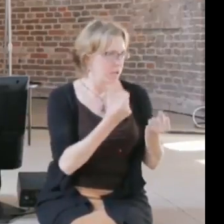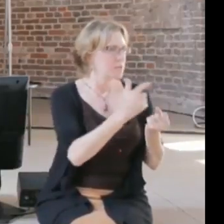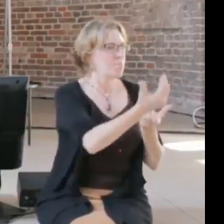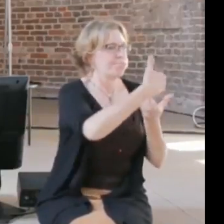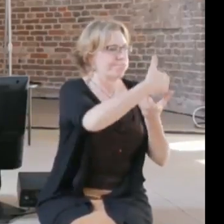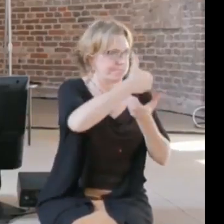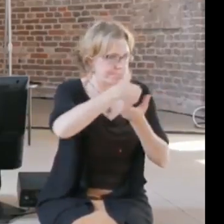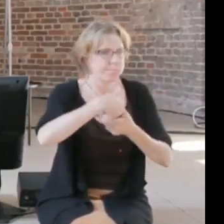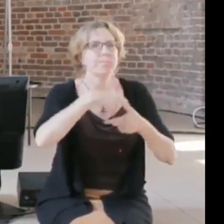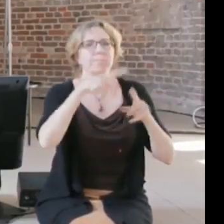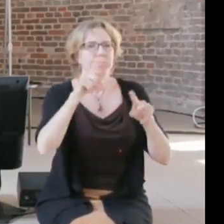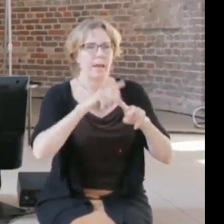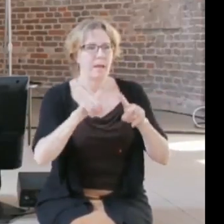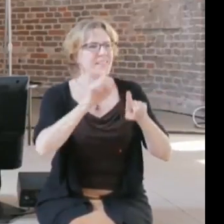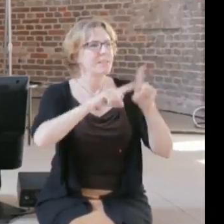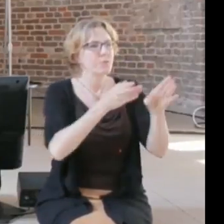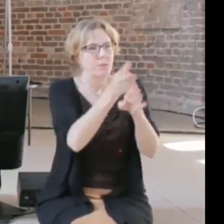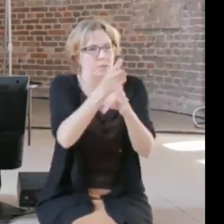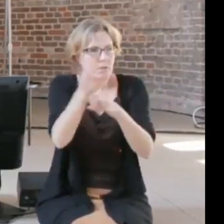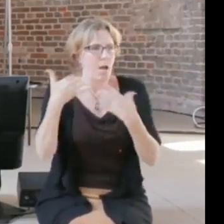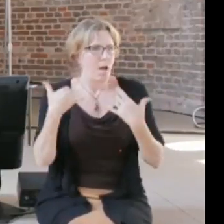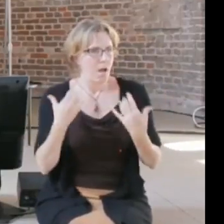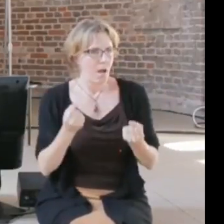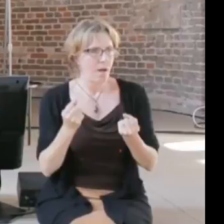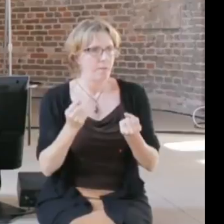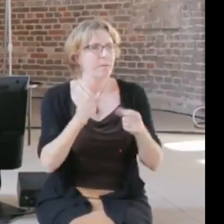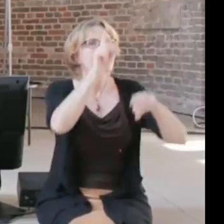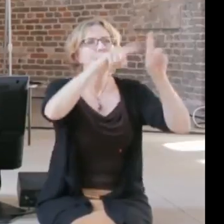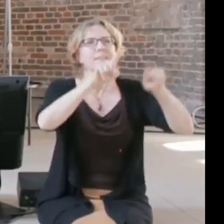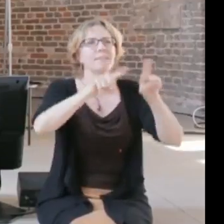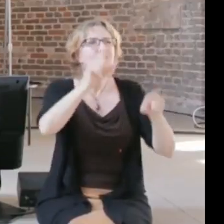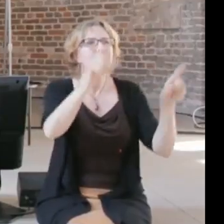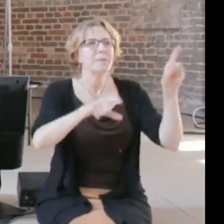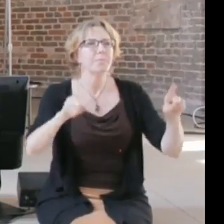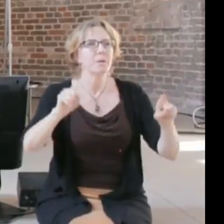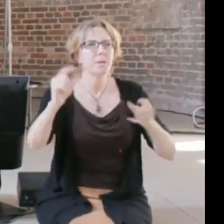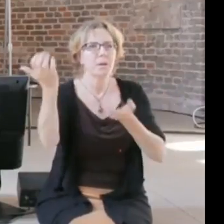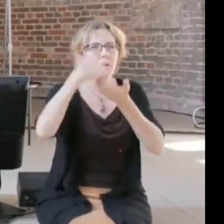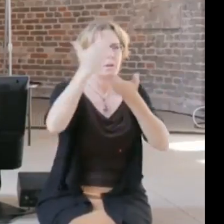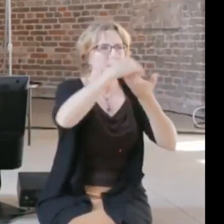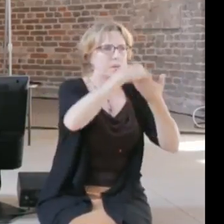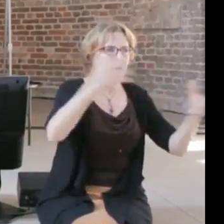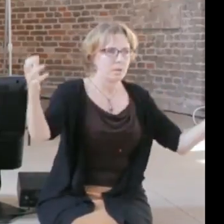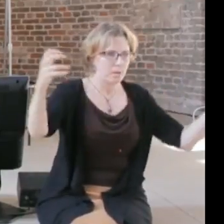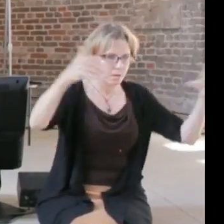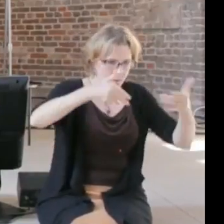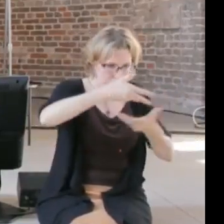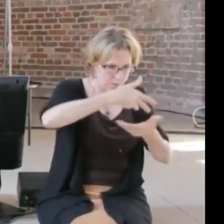enough platforms where those different people meet, so we need awareness and we need platforms